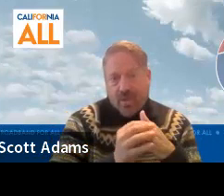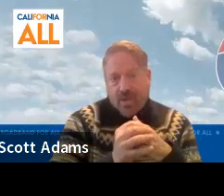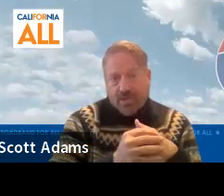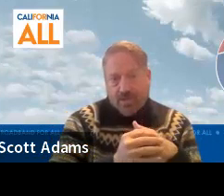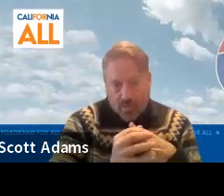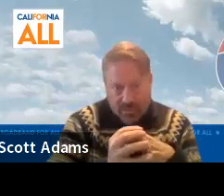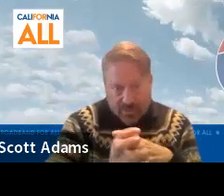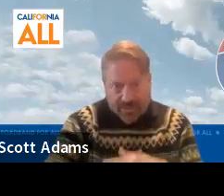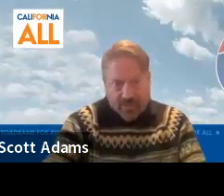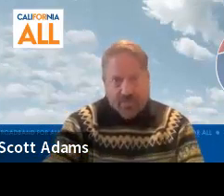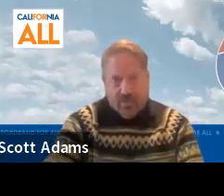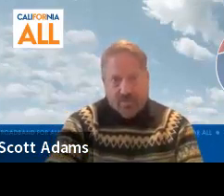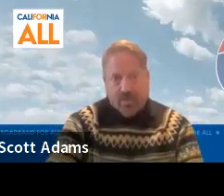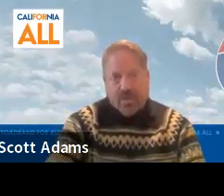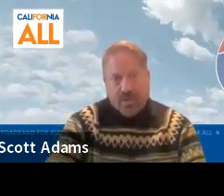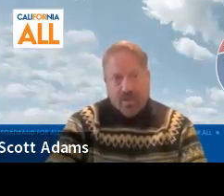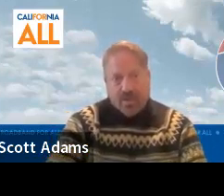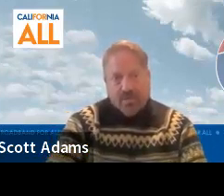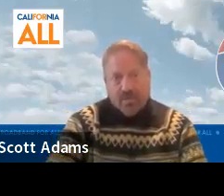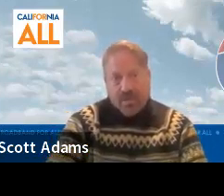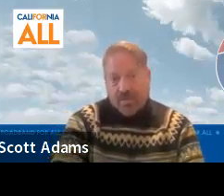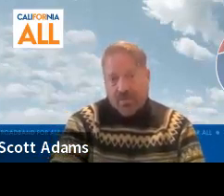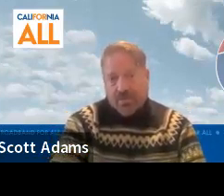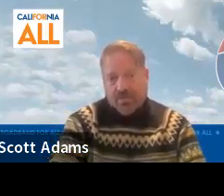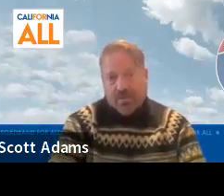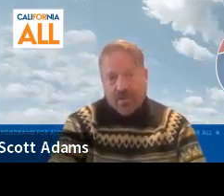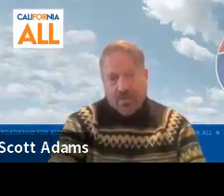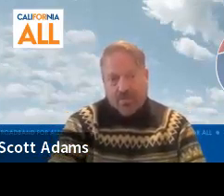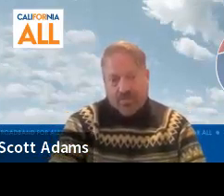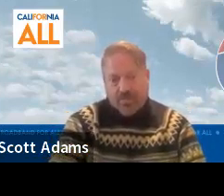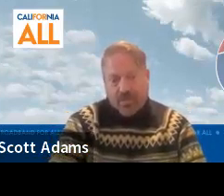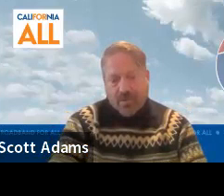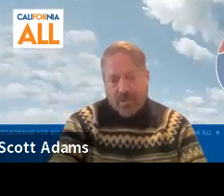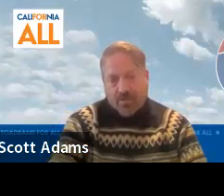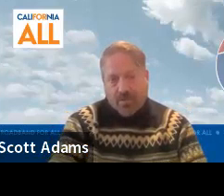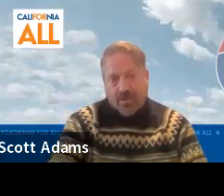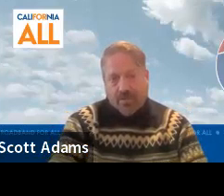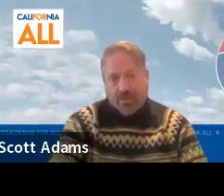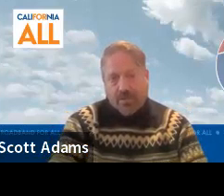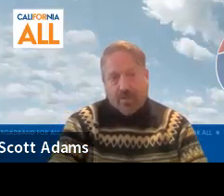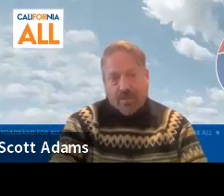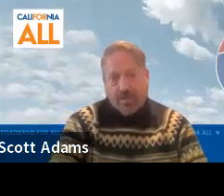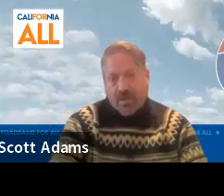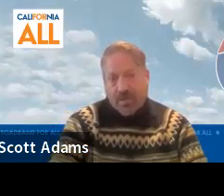So I just wanted to thank you for being a voice for those folks that you're working